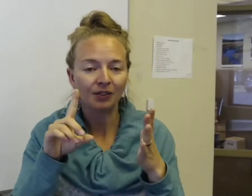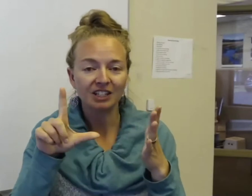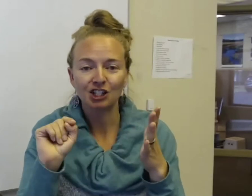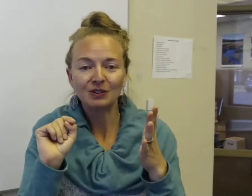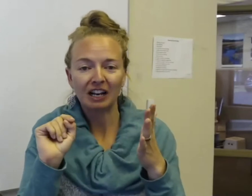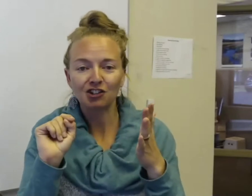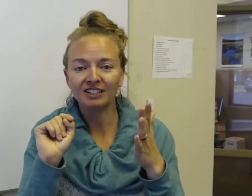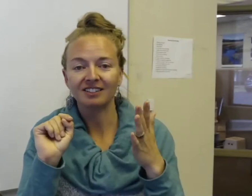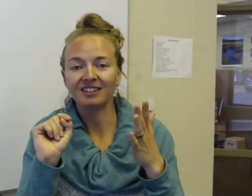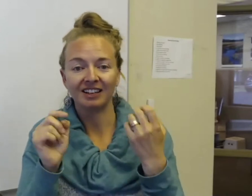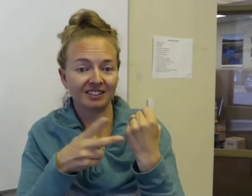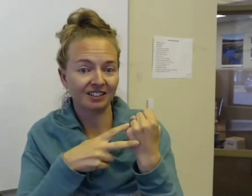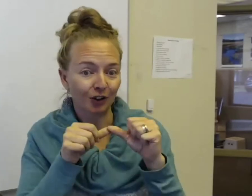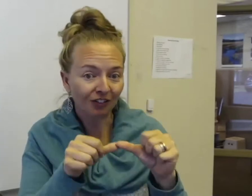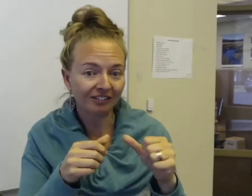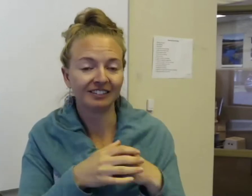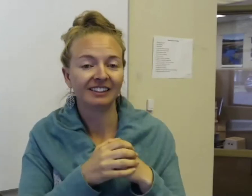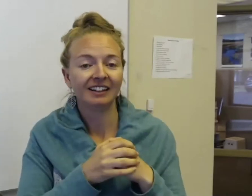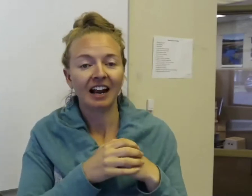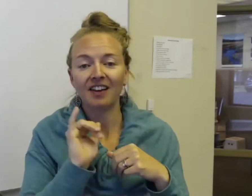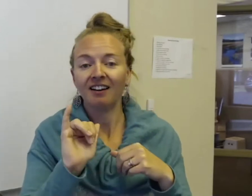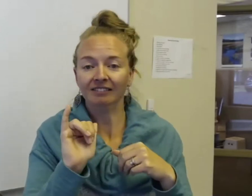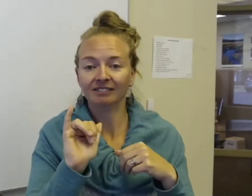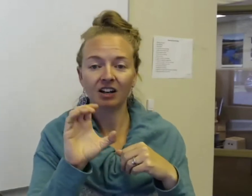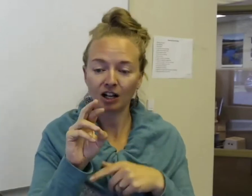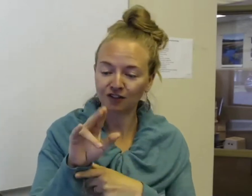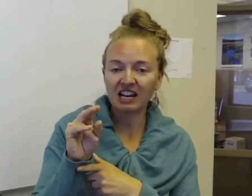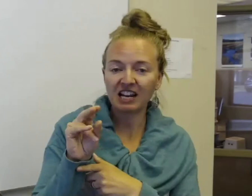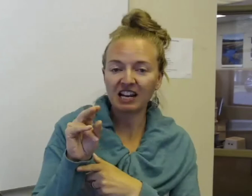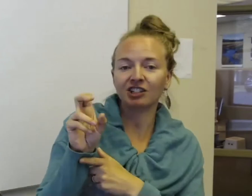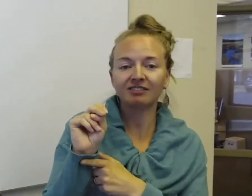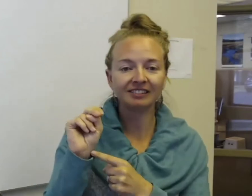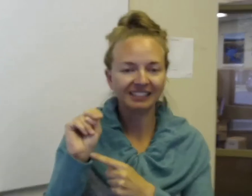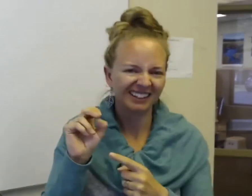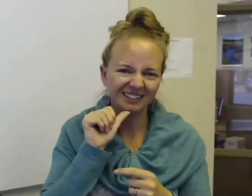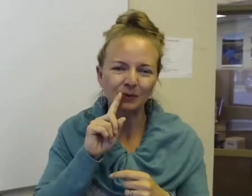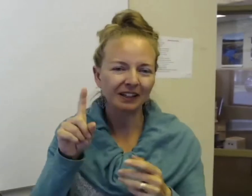the Deschutes Land Trust does, is conserve, and that conservation doesn't really have